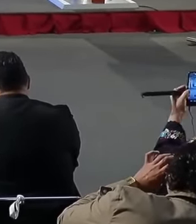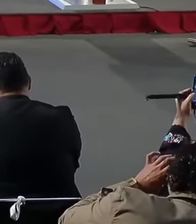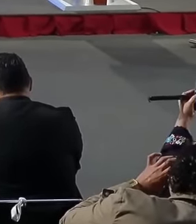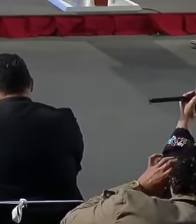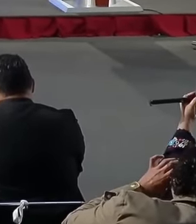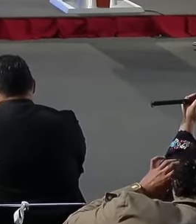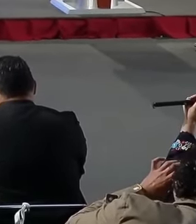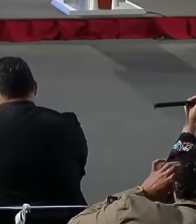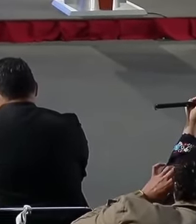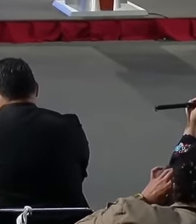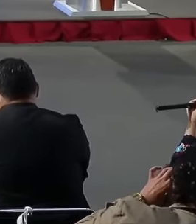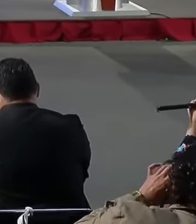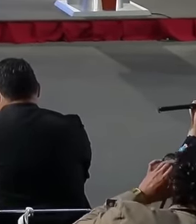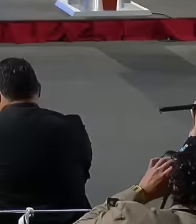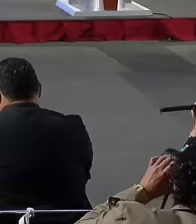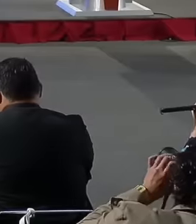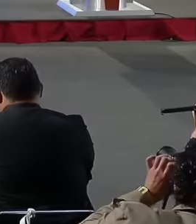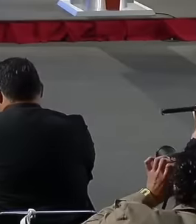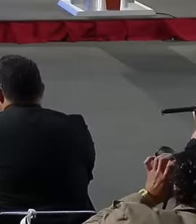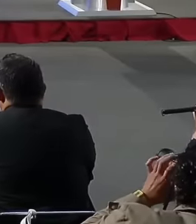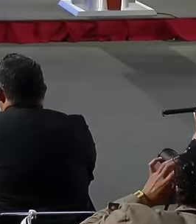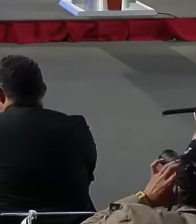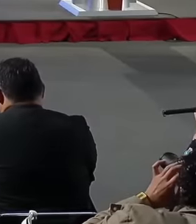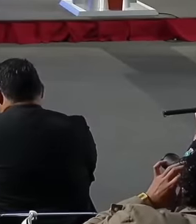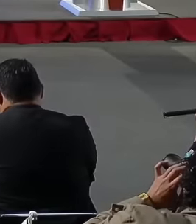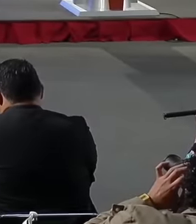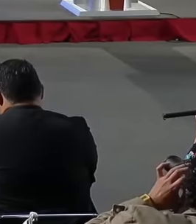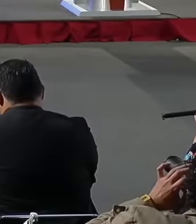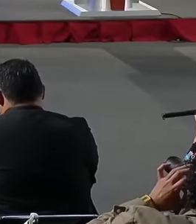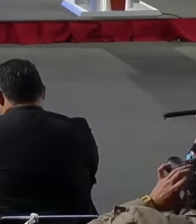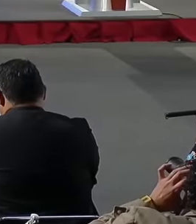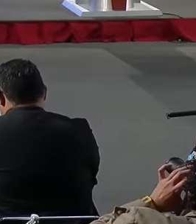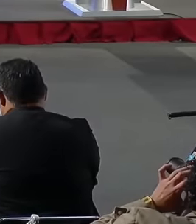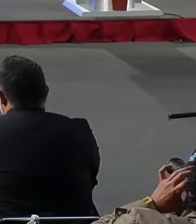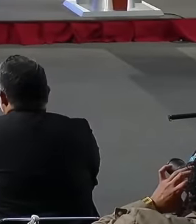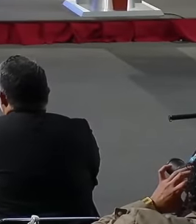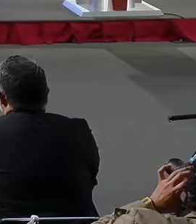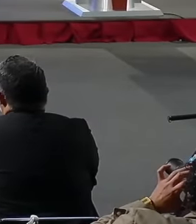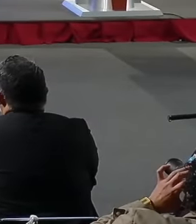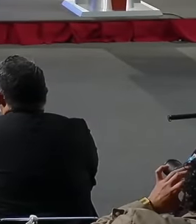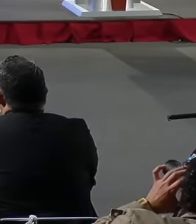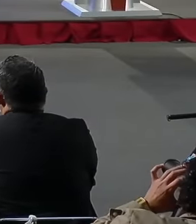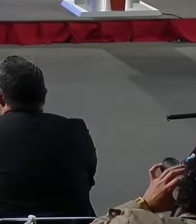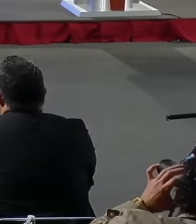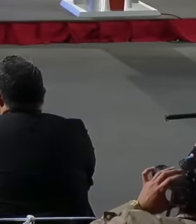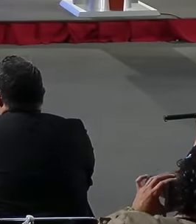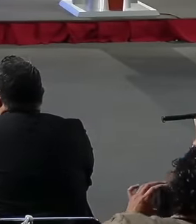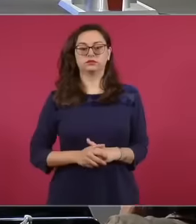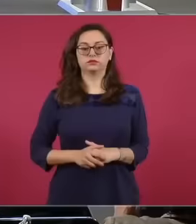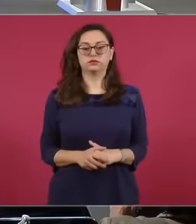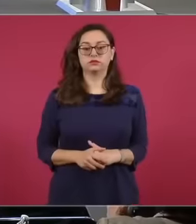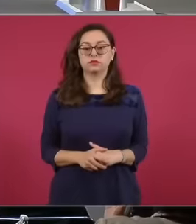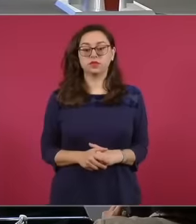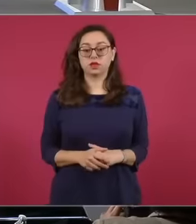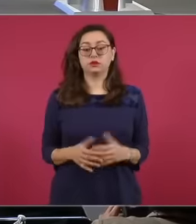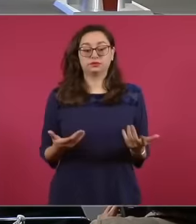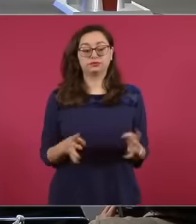organizations that comprise it, we call on the National Electoral Institute